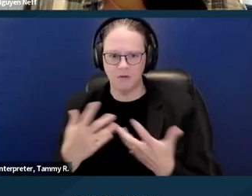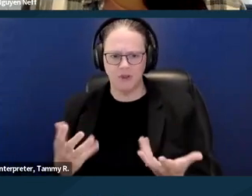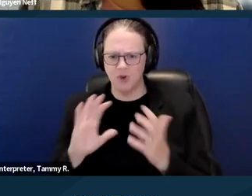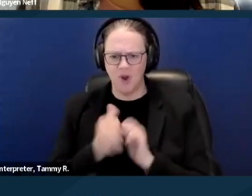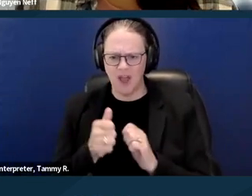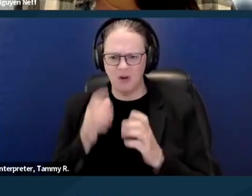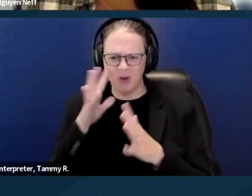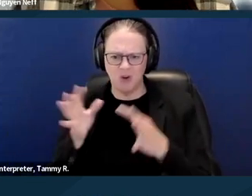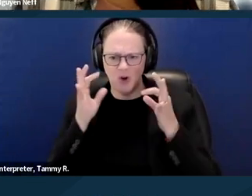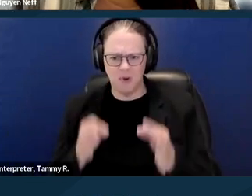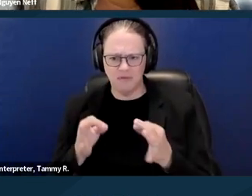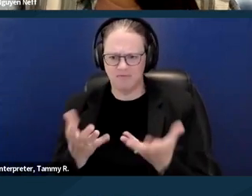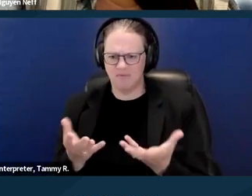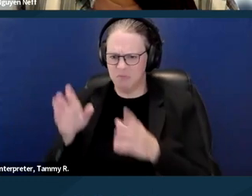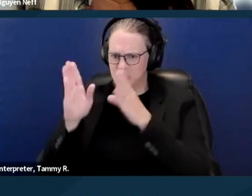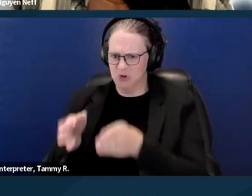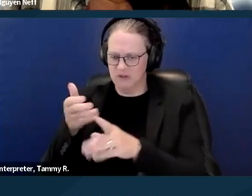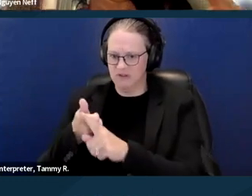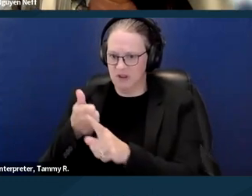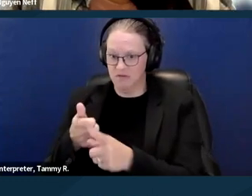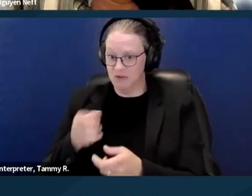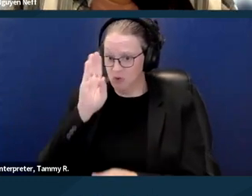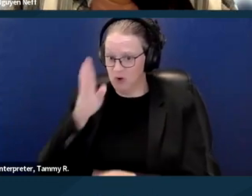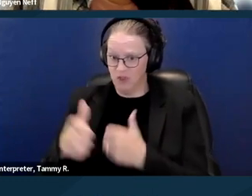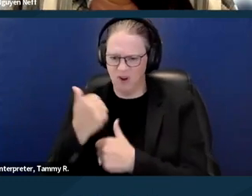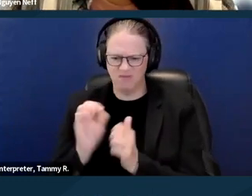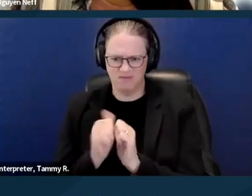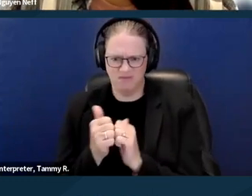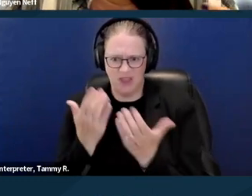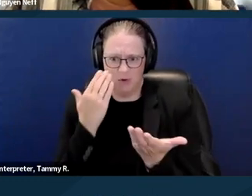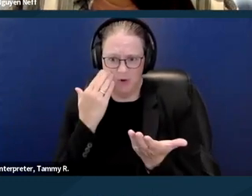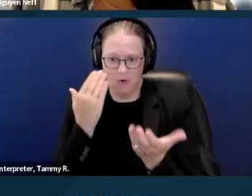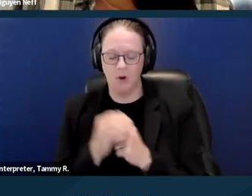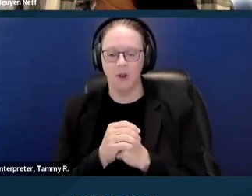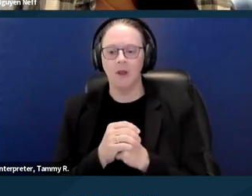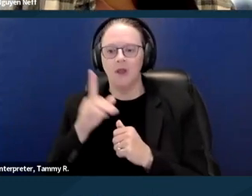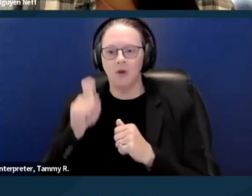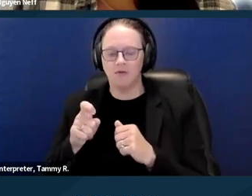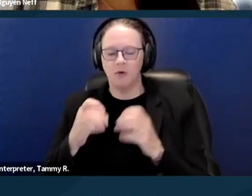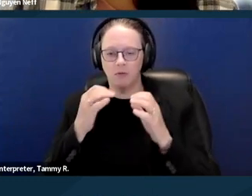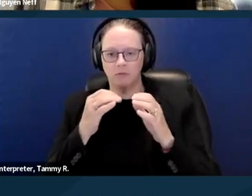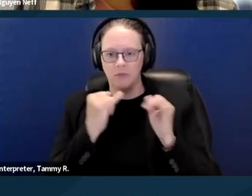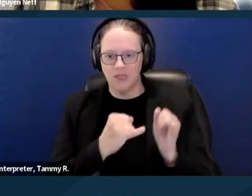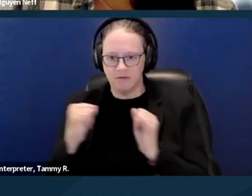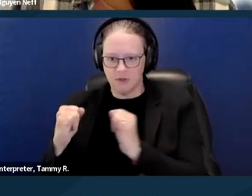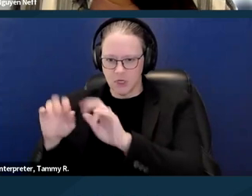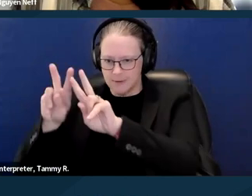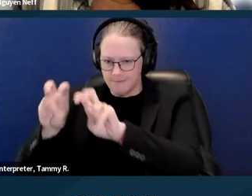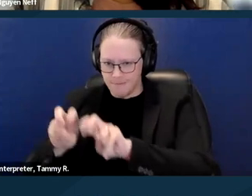or a person is a direct threat? Again, as with all things with their reasonable accommodation, it requires an individualized assessment.